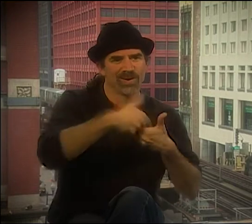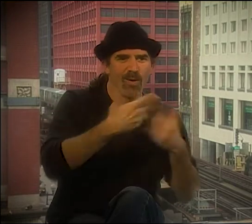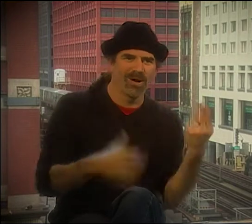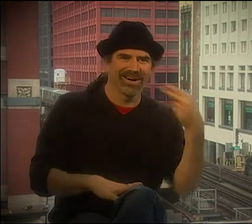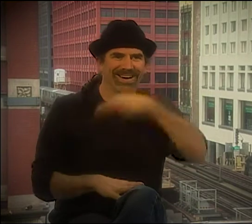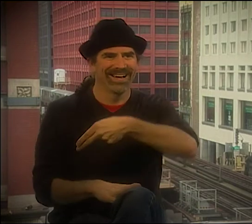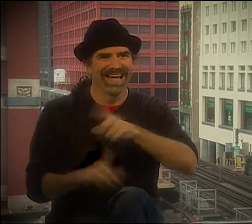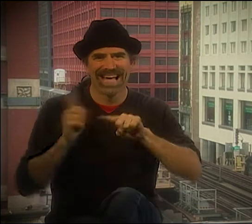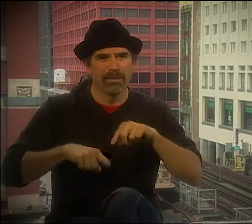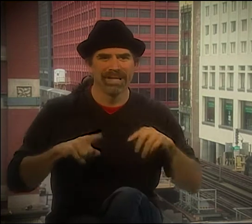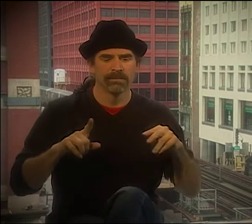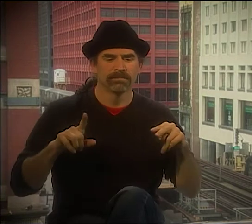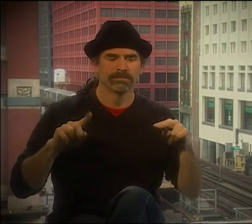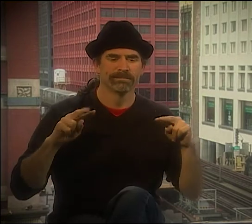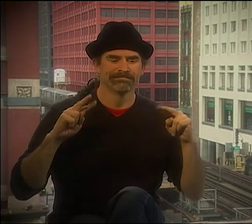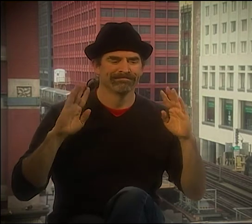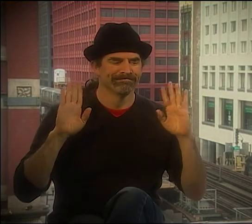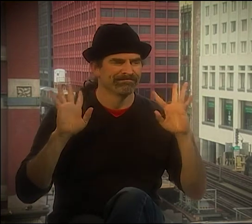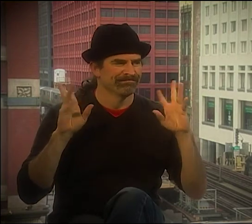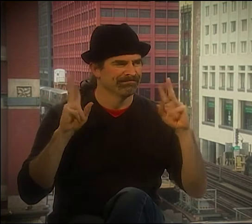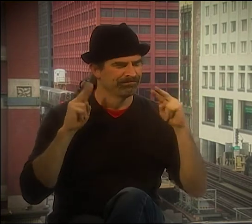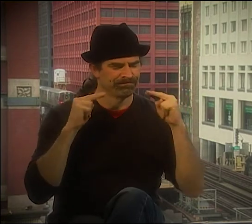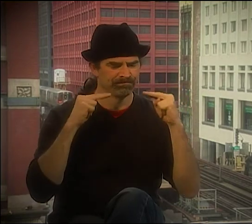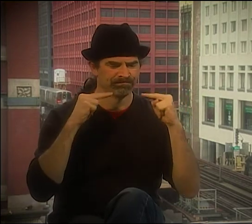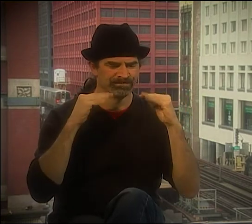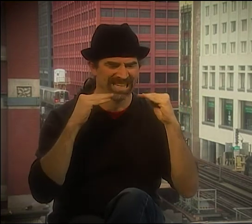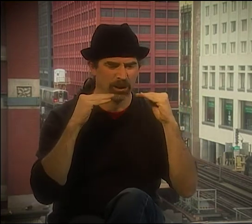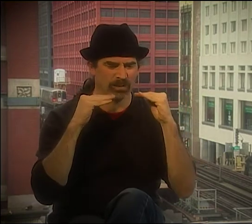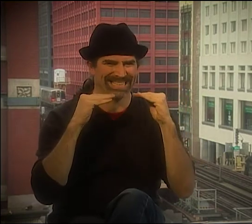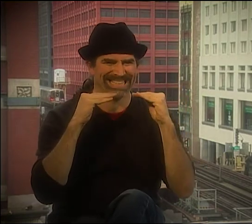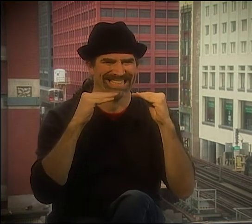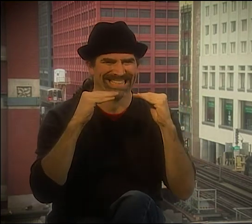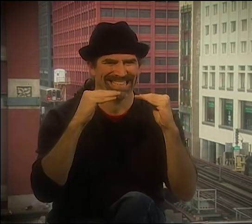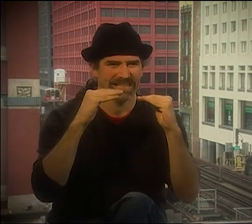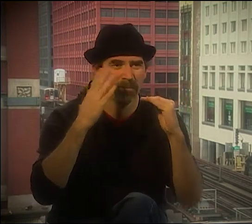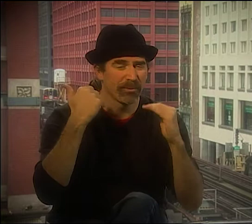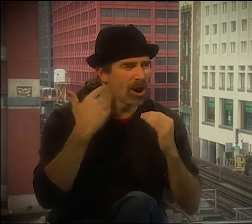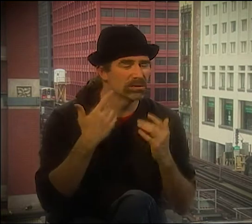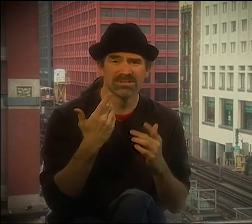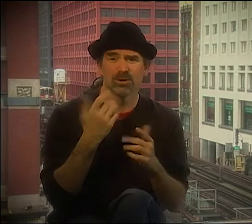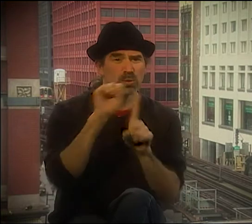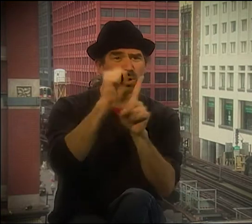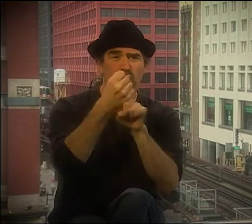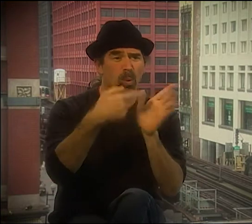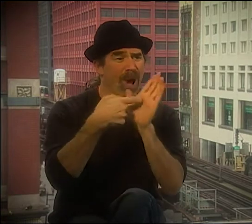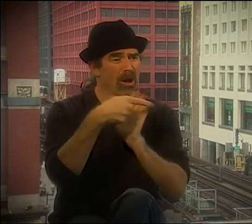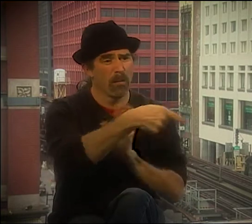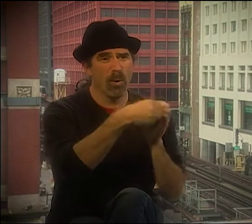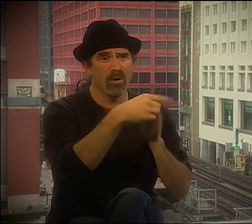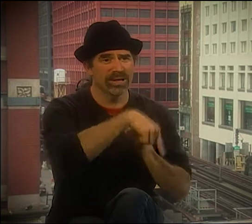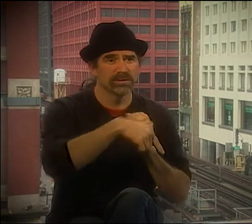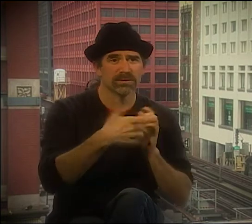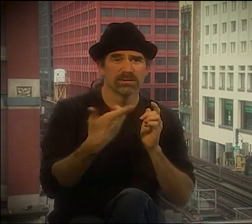I'VE REALIZED THAT EITHER THE HEARING WORLD OR THE DEAF WORLD, ONE OF THE OTHER HAS TO MAKE CONCESSIONS TO JOIN THE OTHERS.